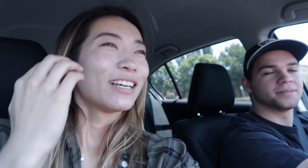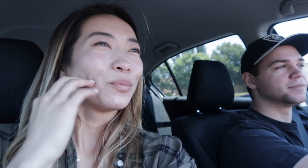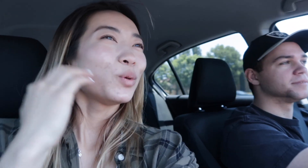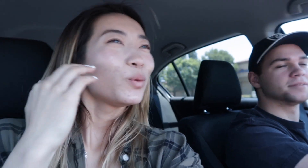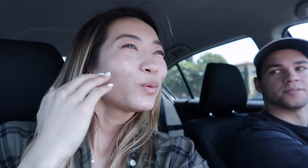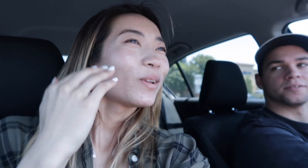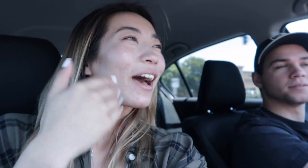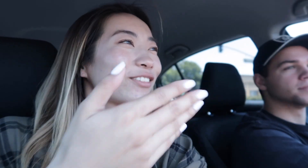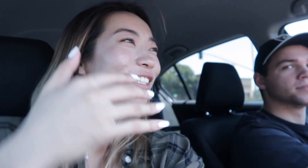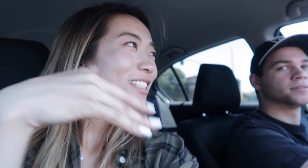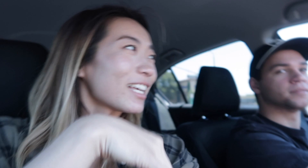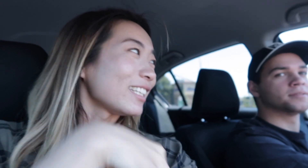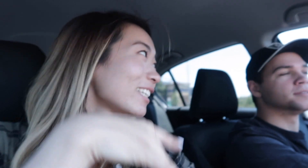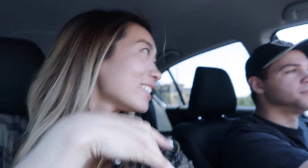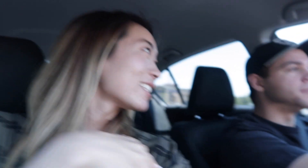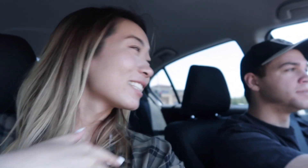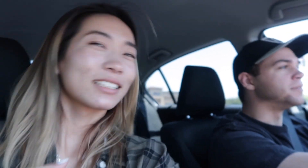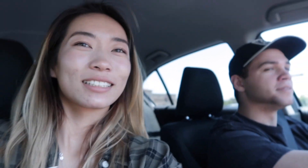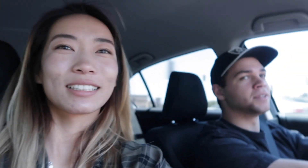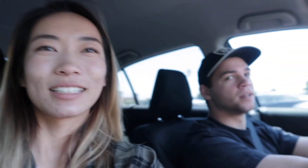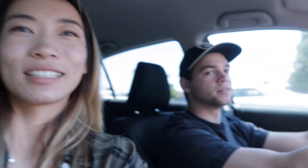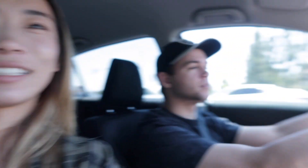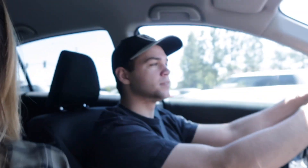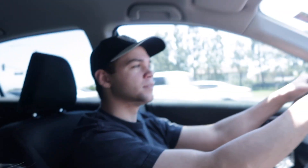mood after he studies